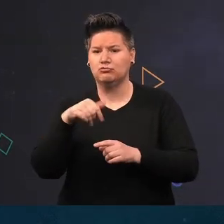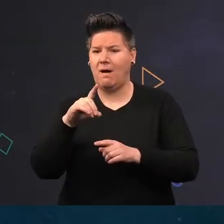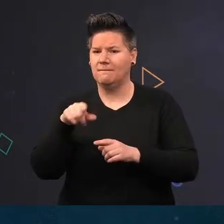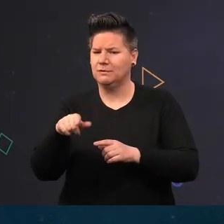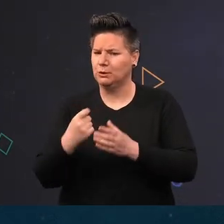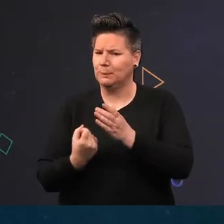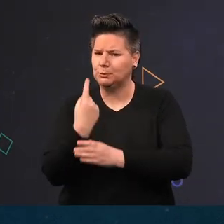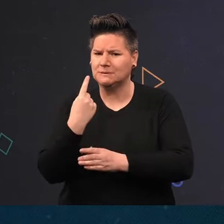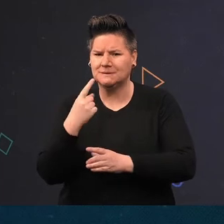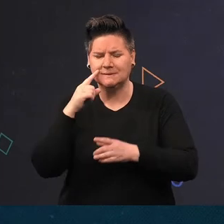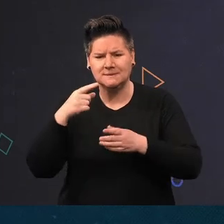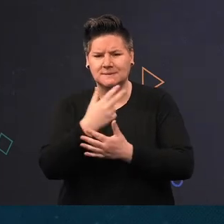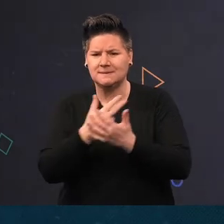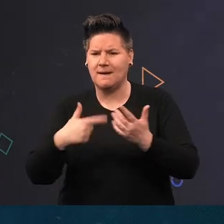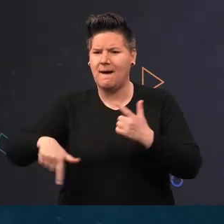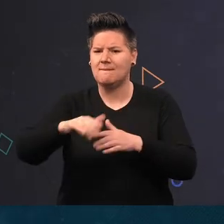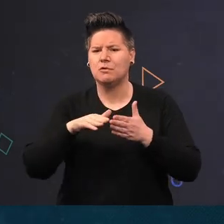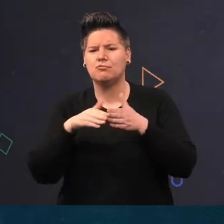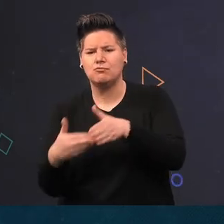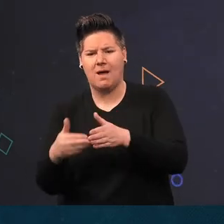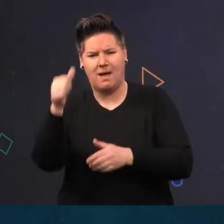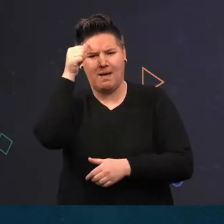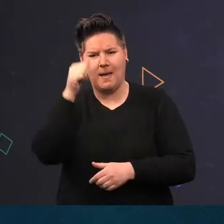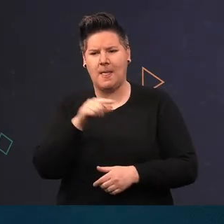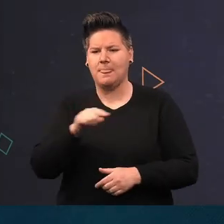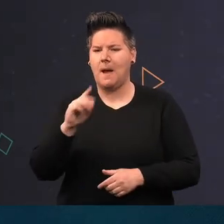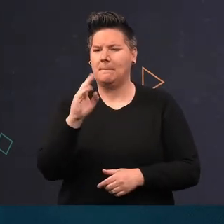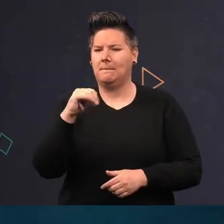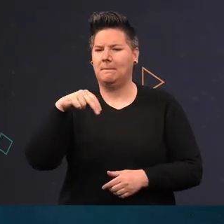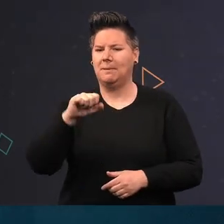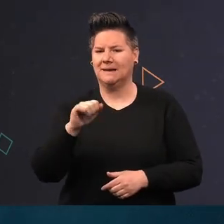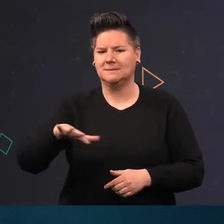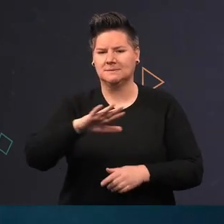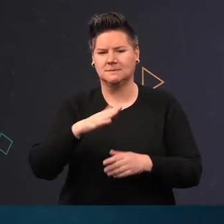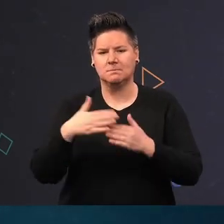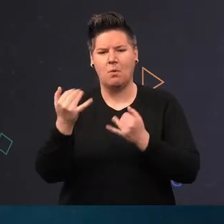to dive a wreck known as The Pins, but it's more likely to be the wreck of The Nimble.